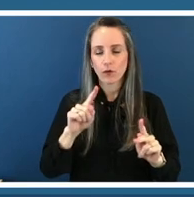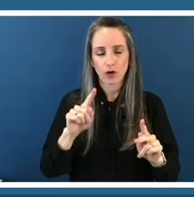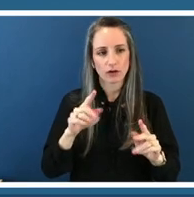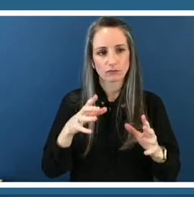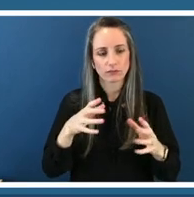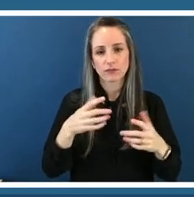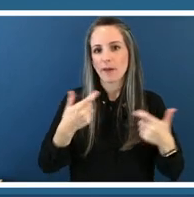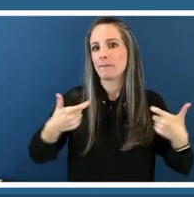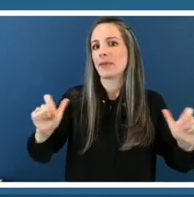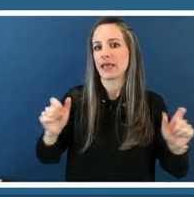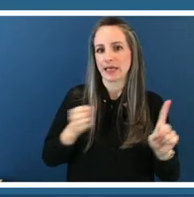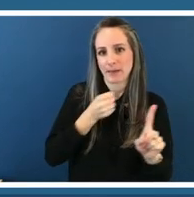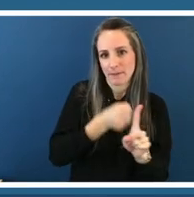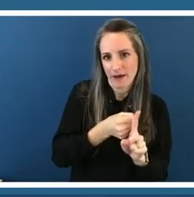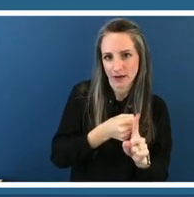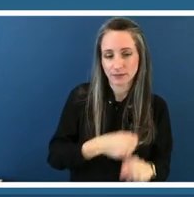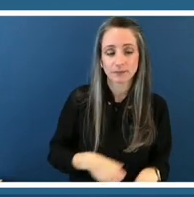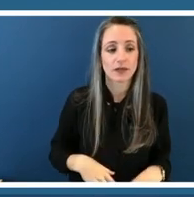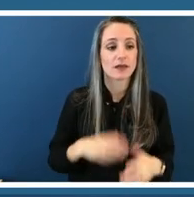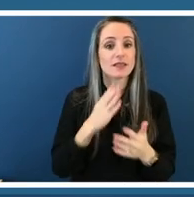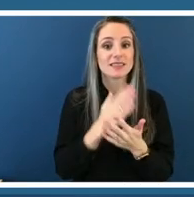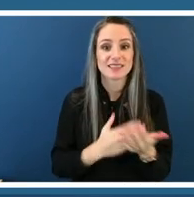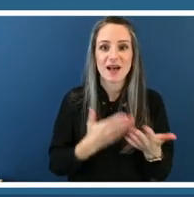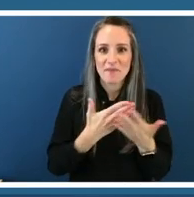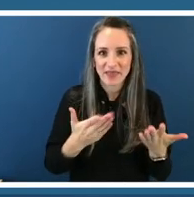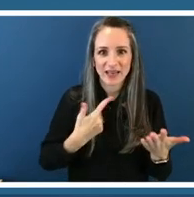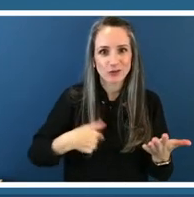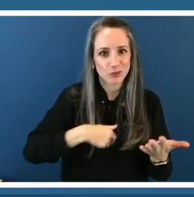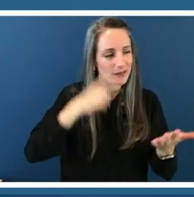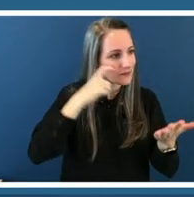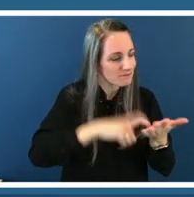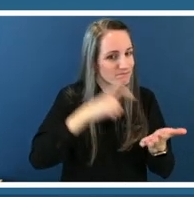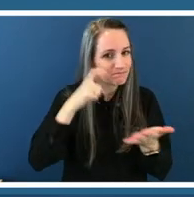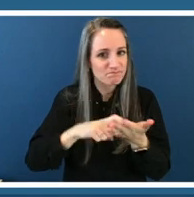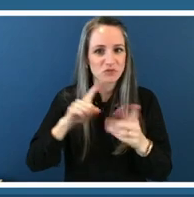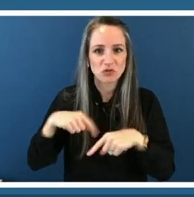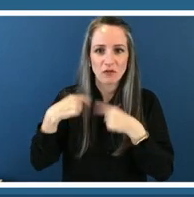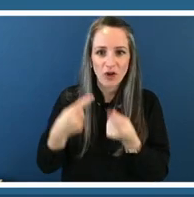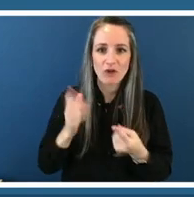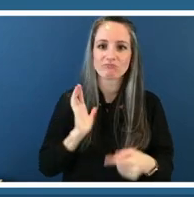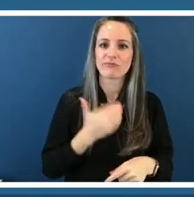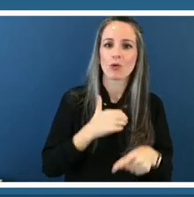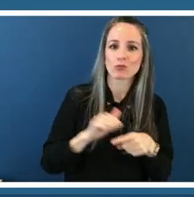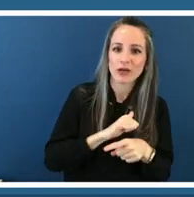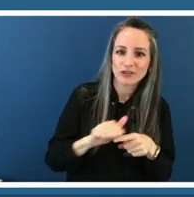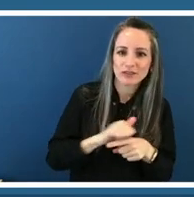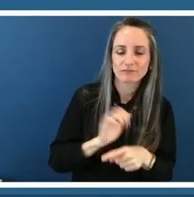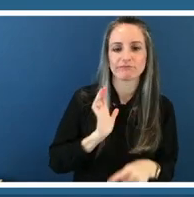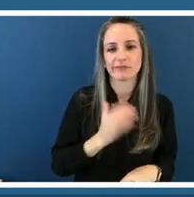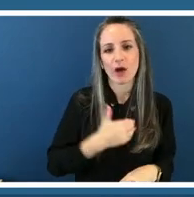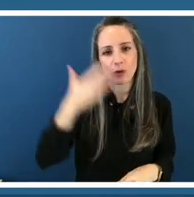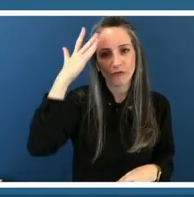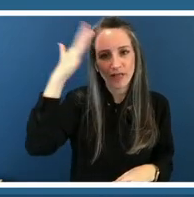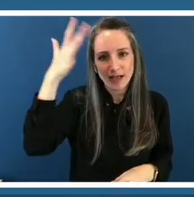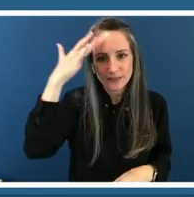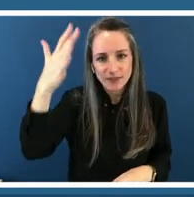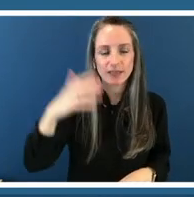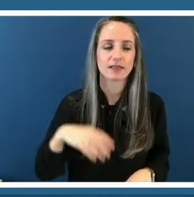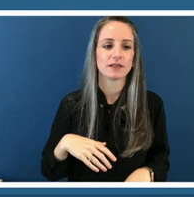been able to see um with these practices and philosophies